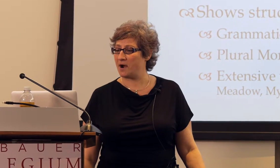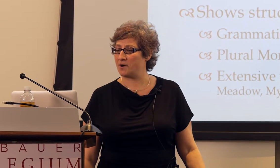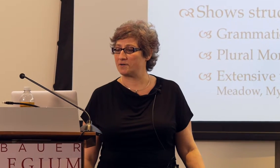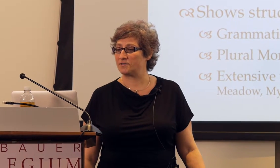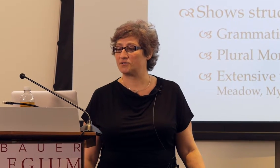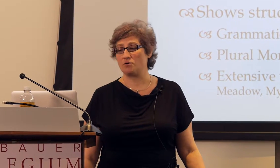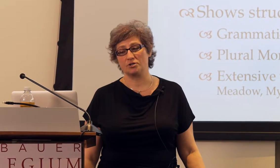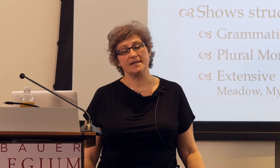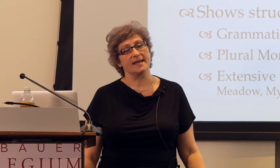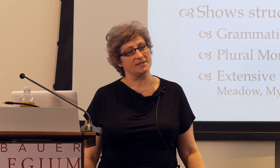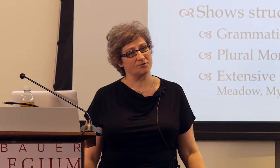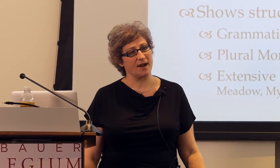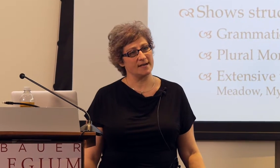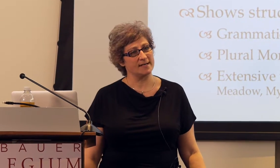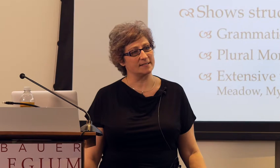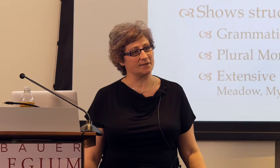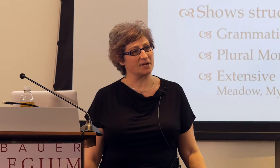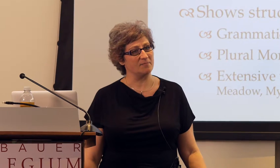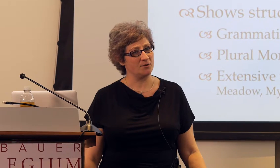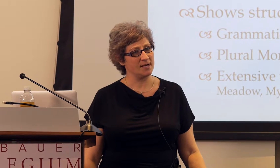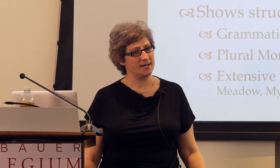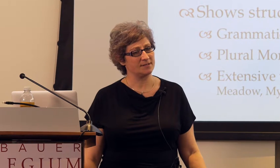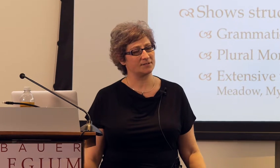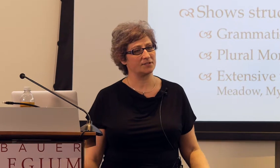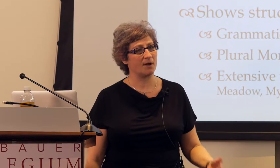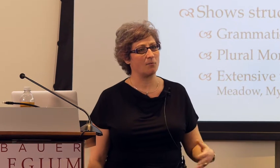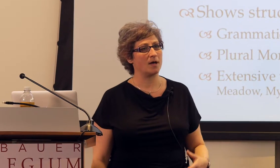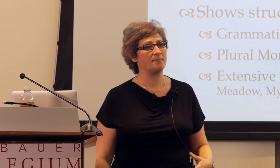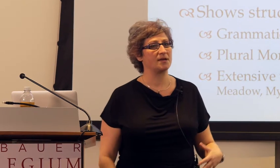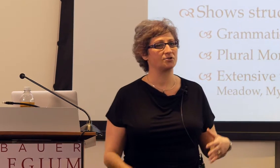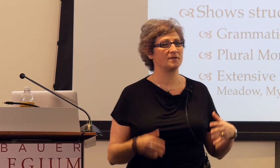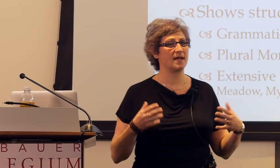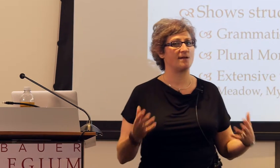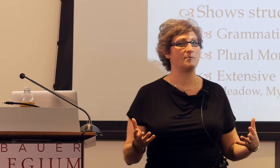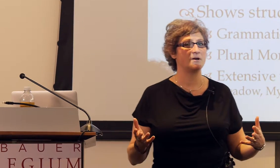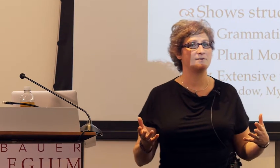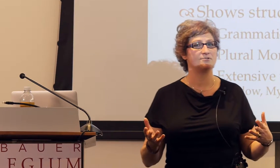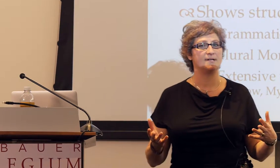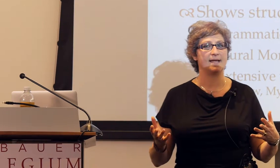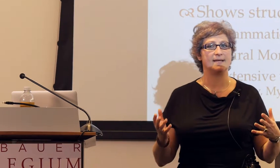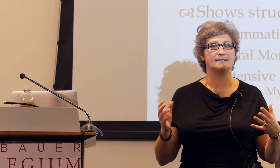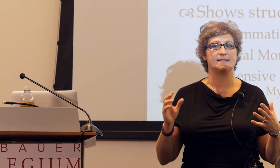They're socially integrated into their communities, so I want to make sure that everyone understands